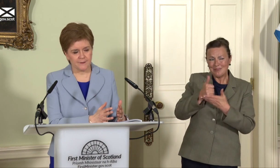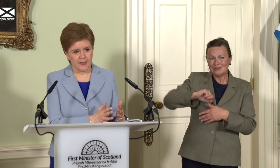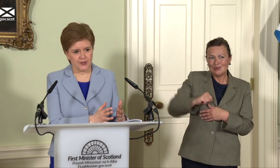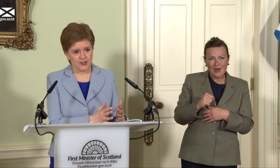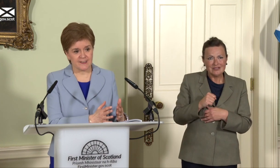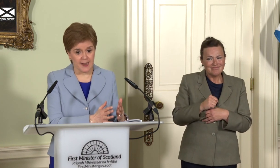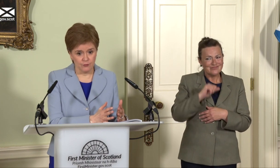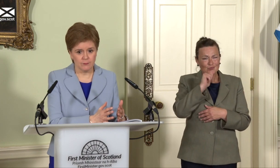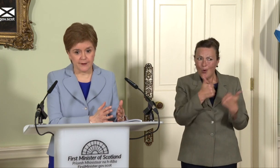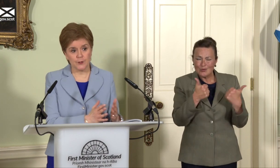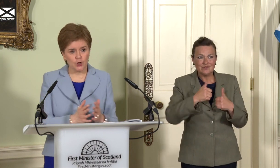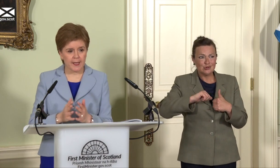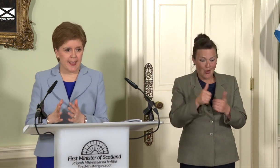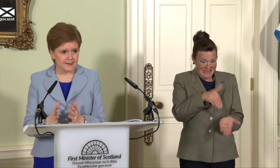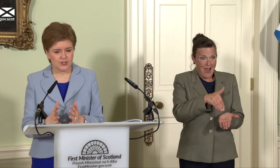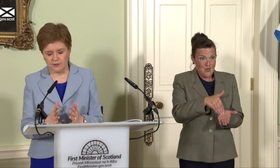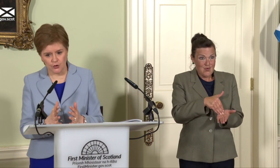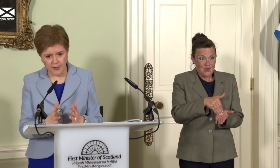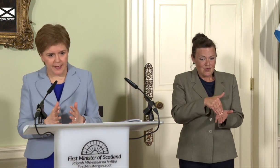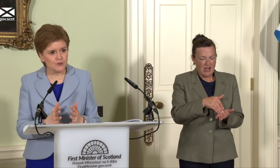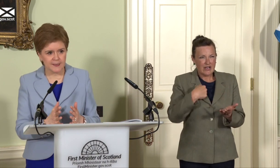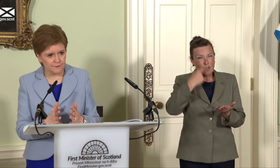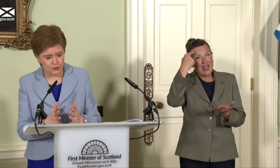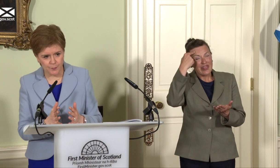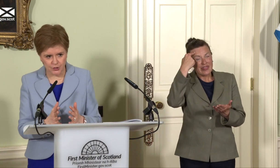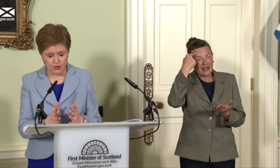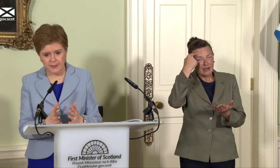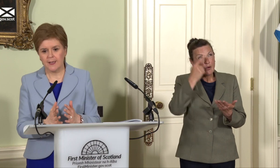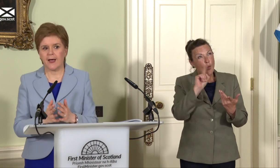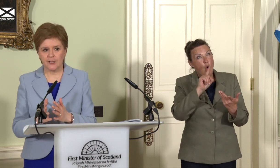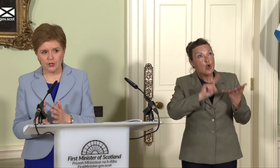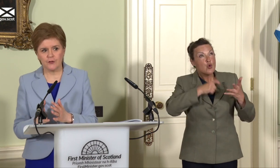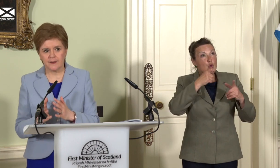our interests now, and if we look ahead to the UK outside of the European Union and conclude that it is